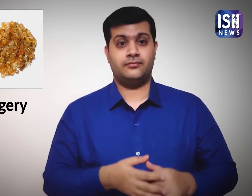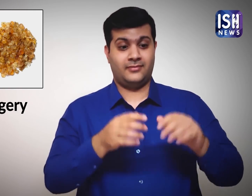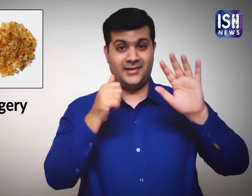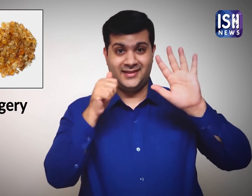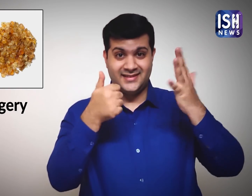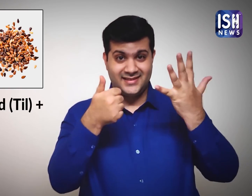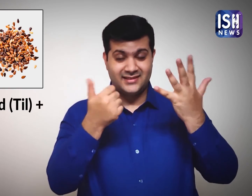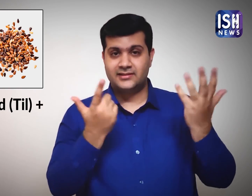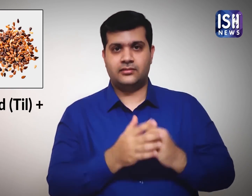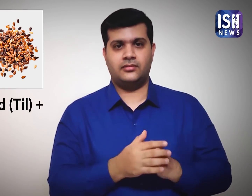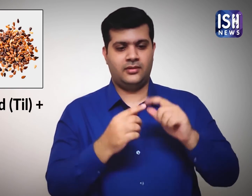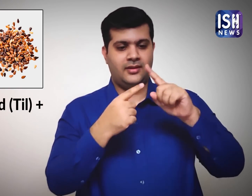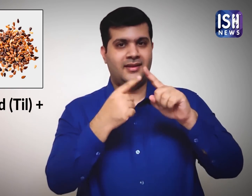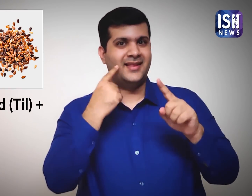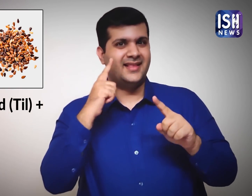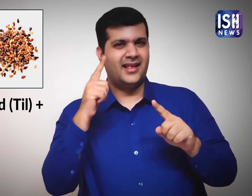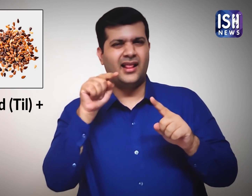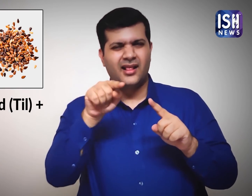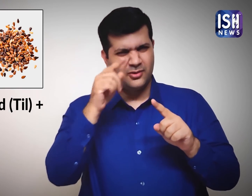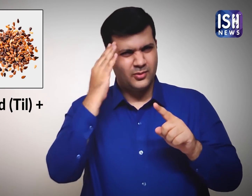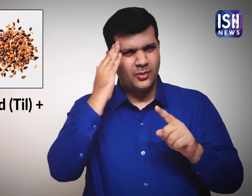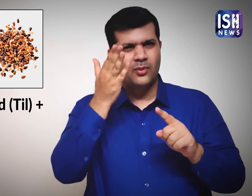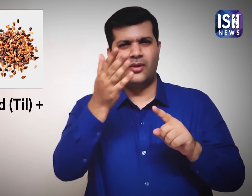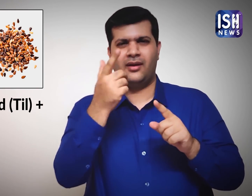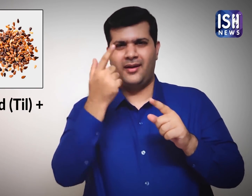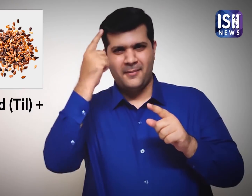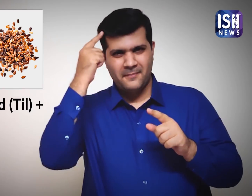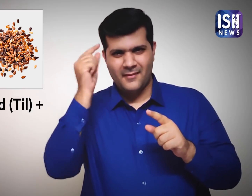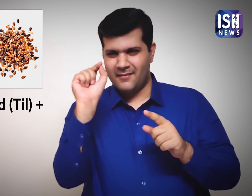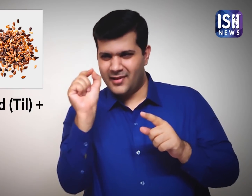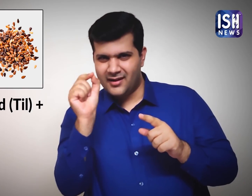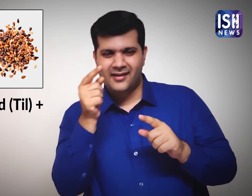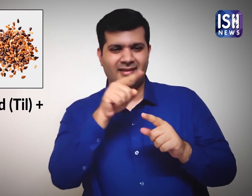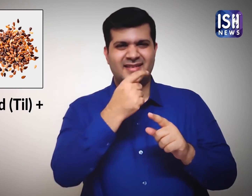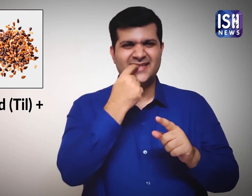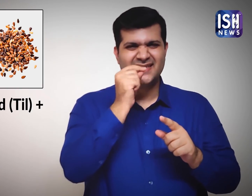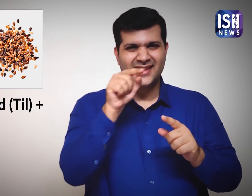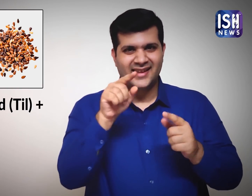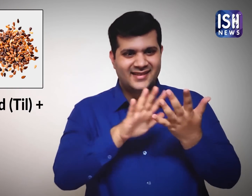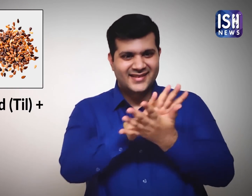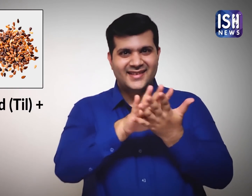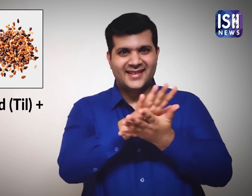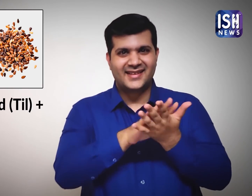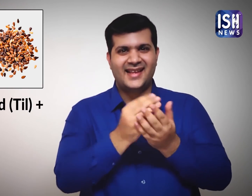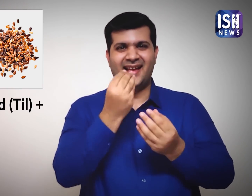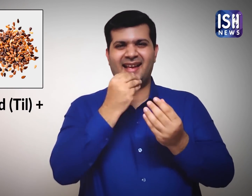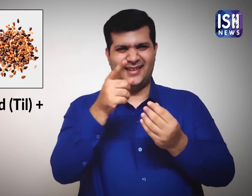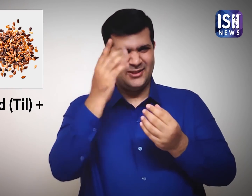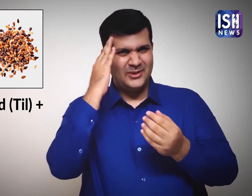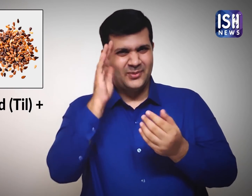Til or Sesame Seeds are black or white.